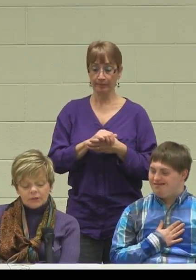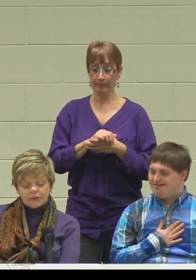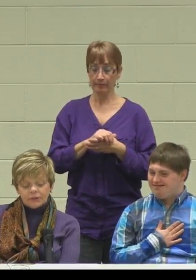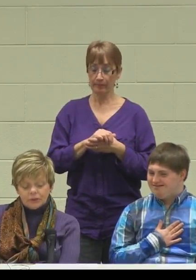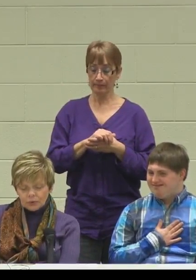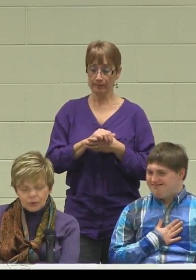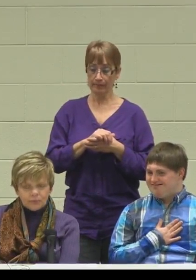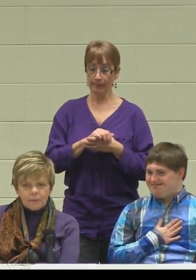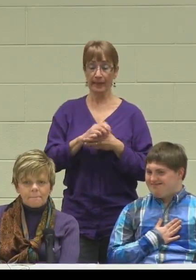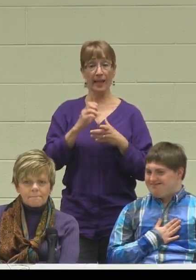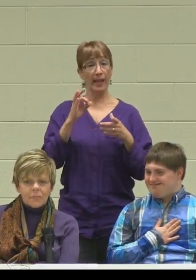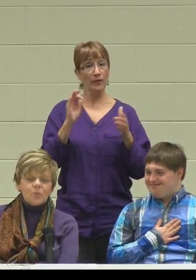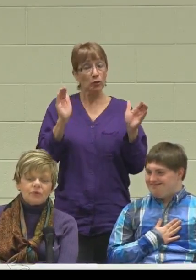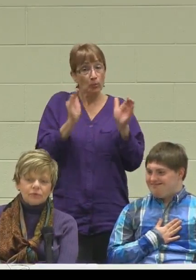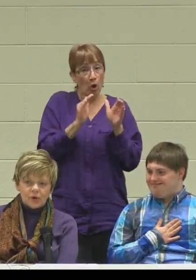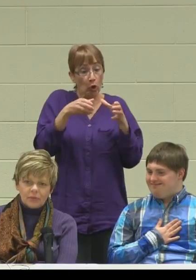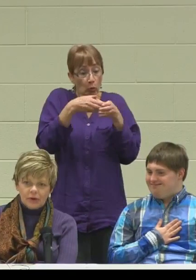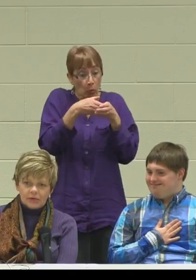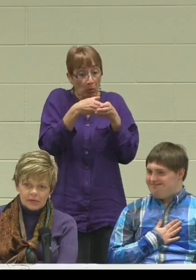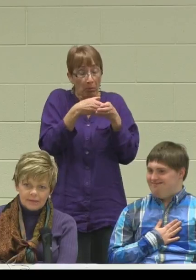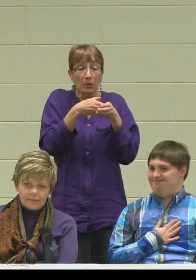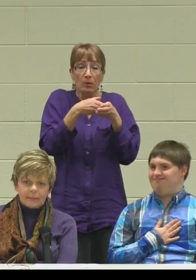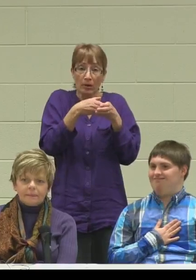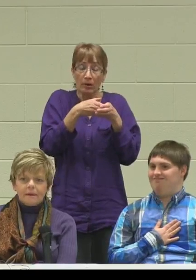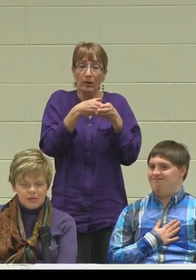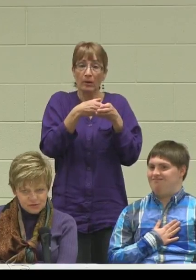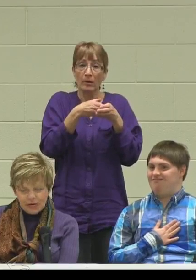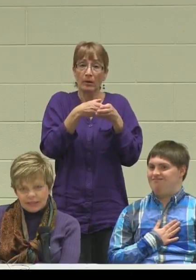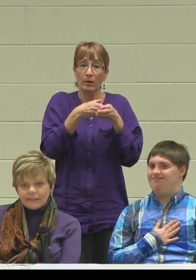the group the more frequent each child gets